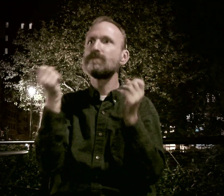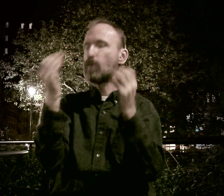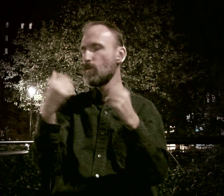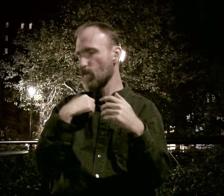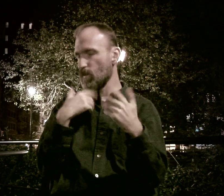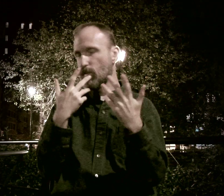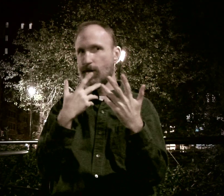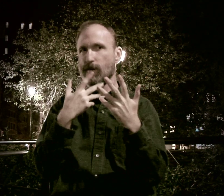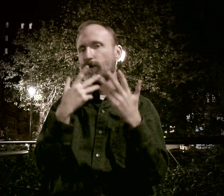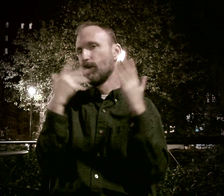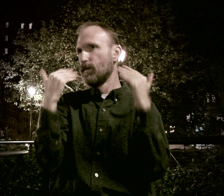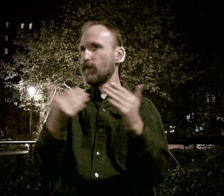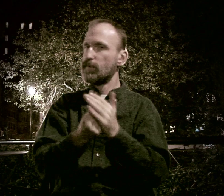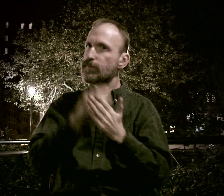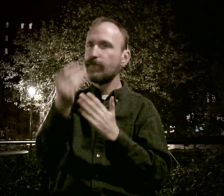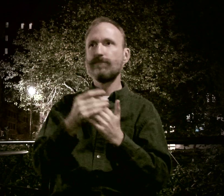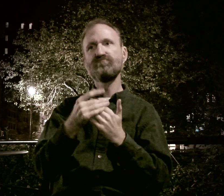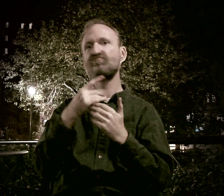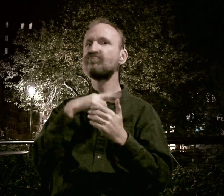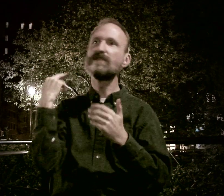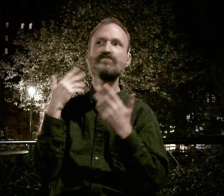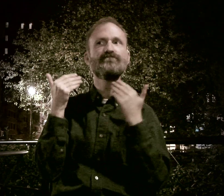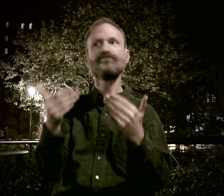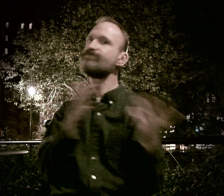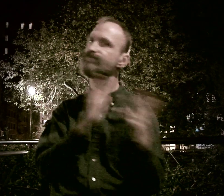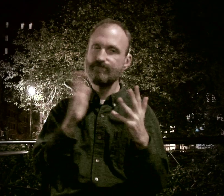So, I took the risk and went ahead and bought the magazine.